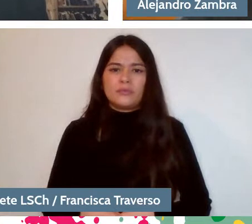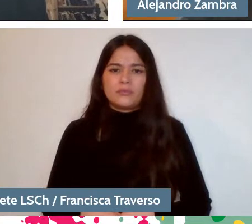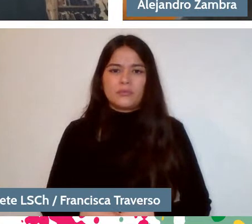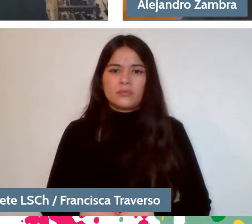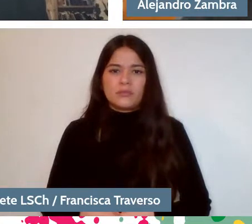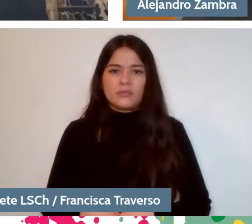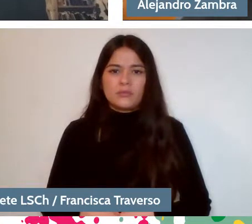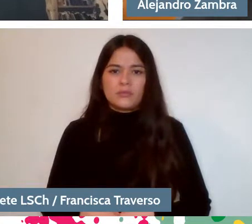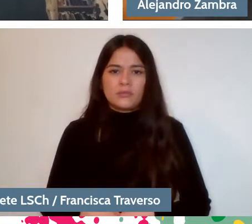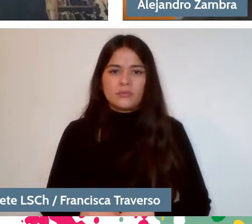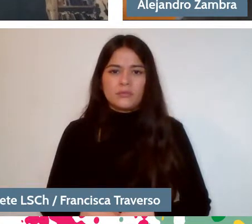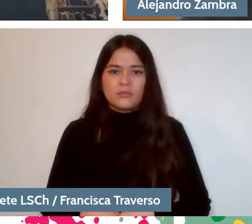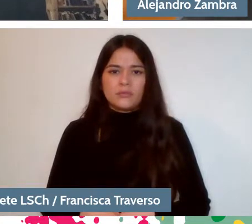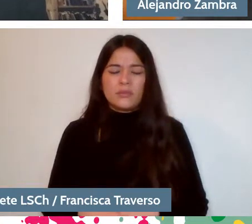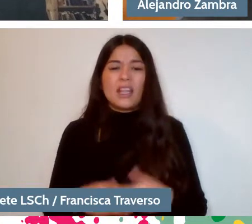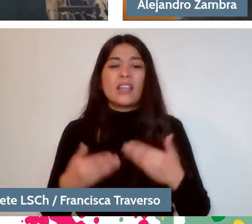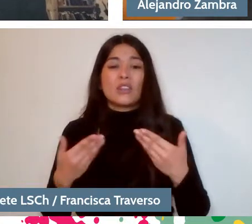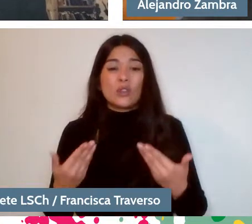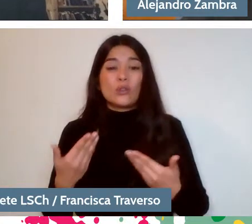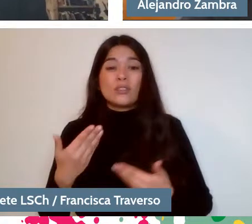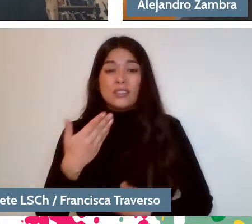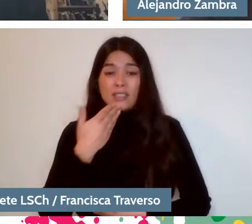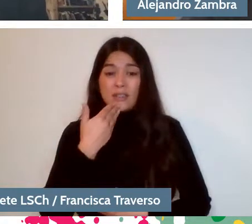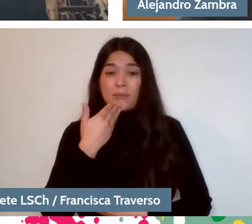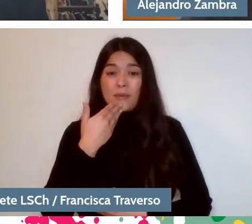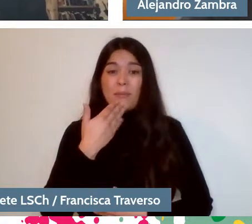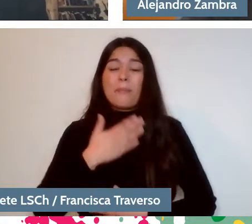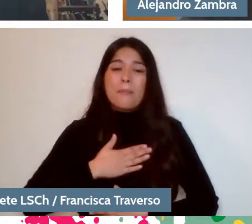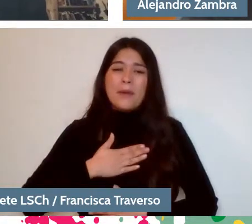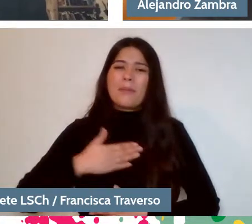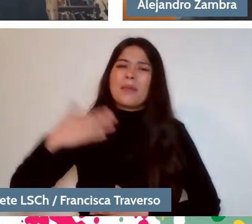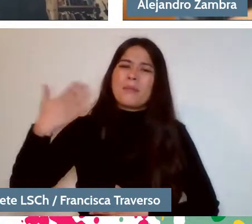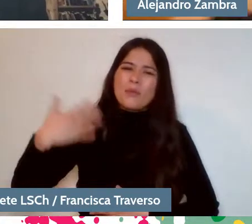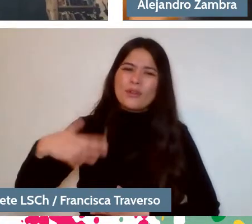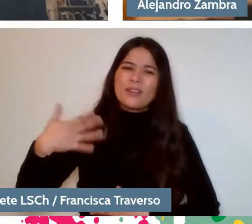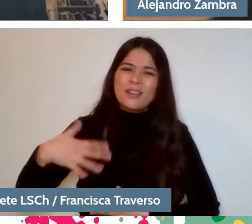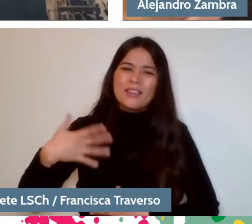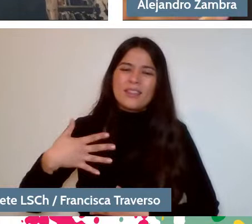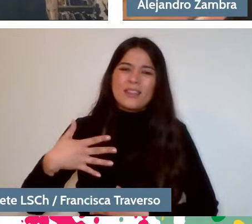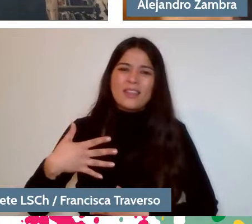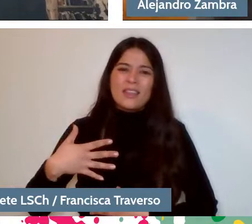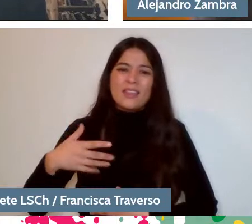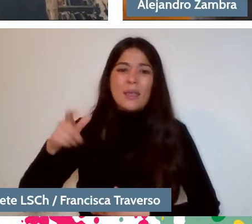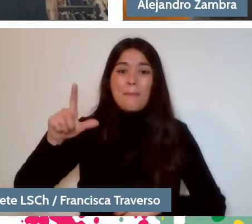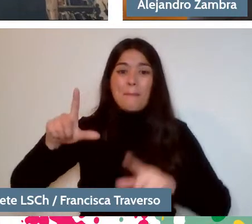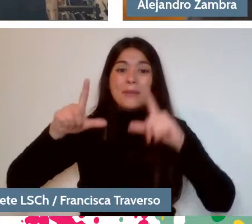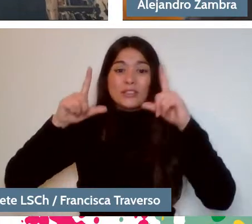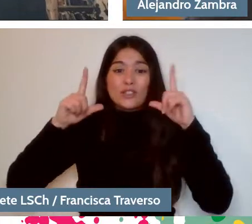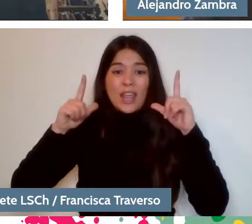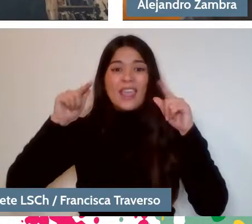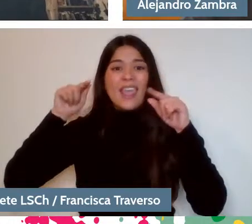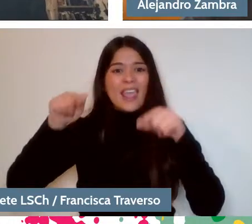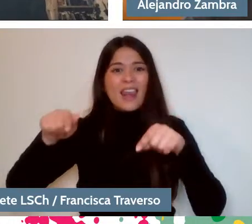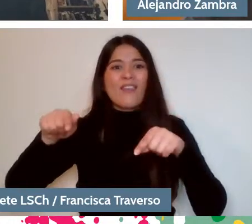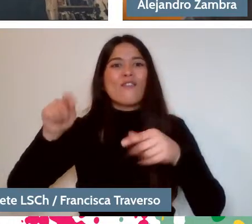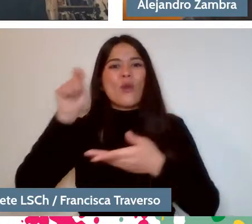And so, that's also why it was also irrelevant that the character was a writer, let's say. Not because I wrote,